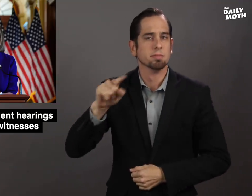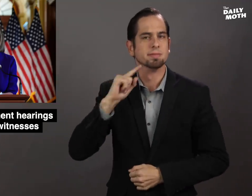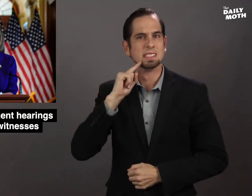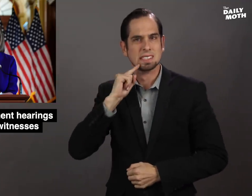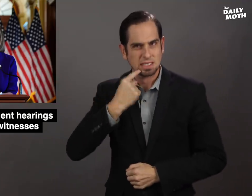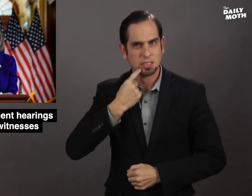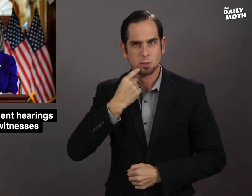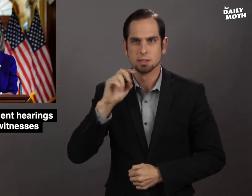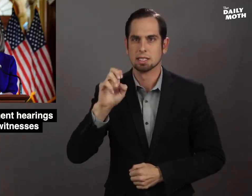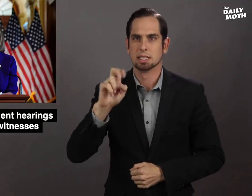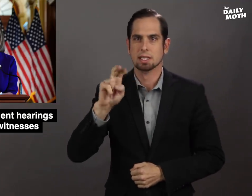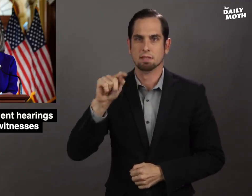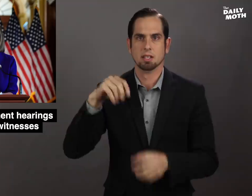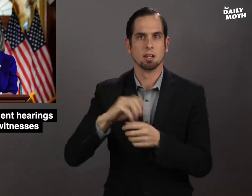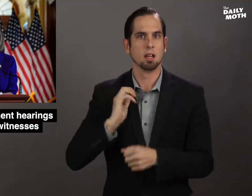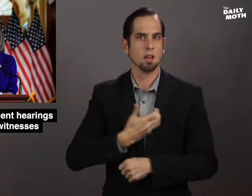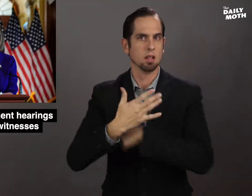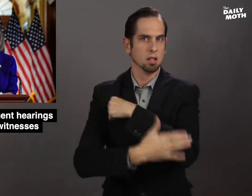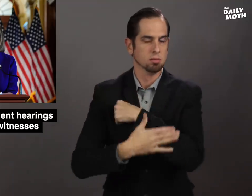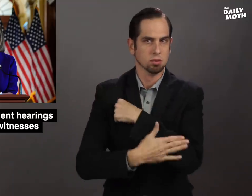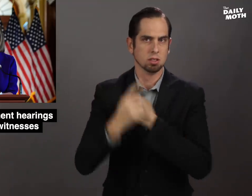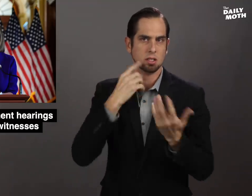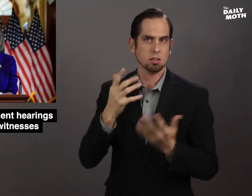is a serious event in our country and that